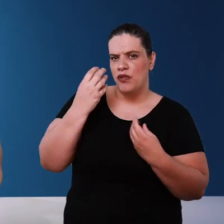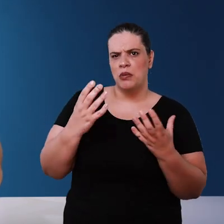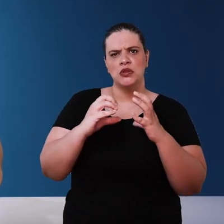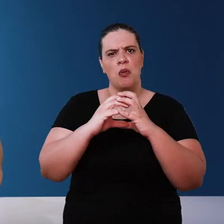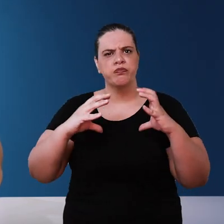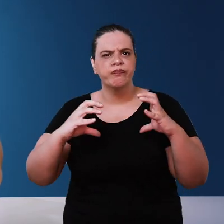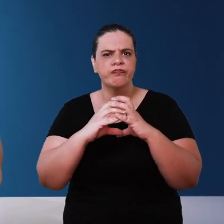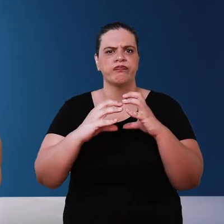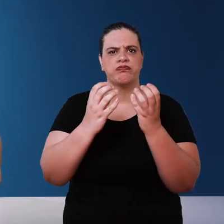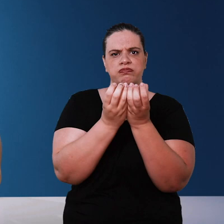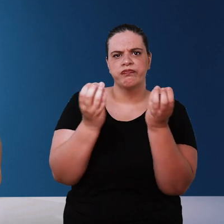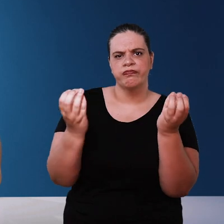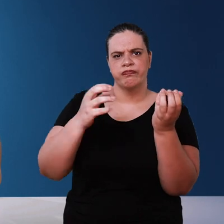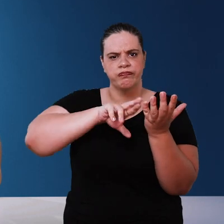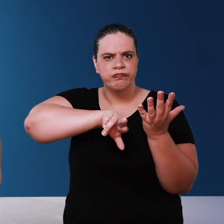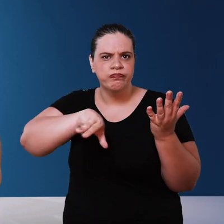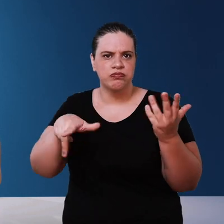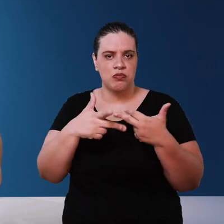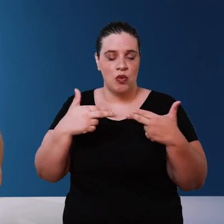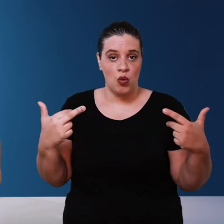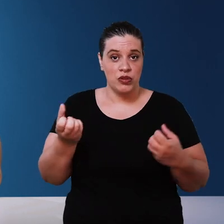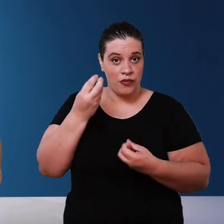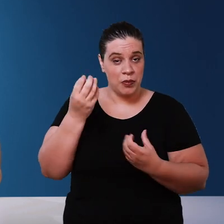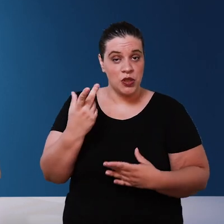dimensioning of the pipe and other elements of the system and check